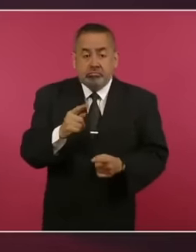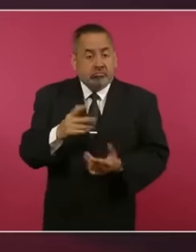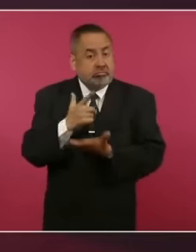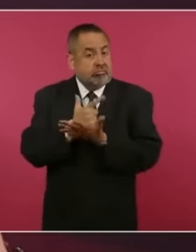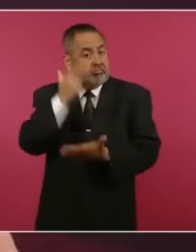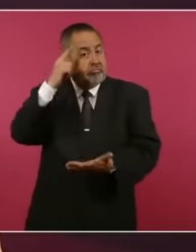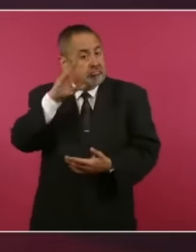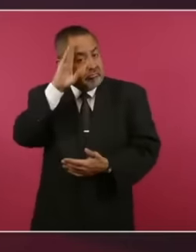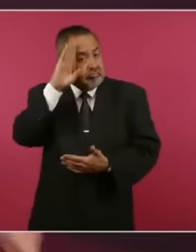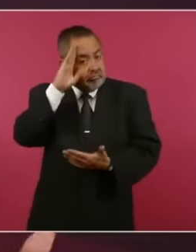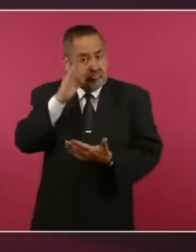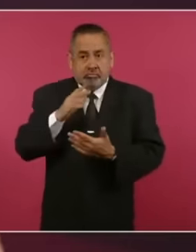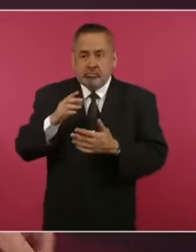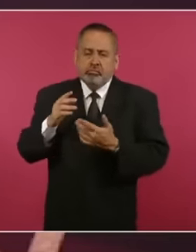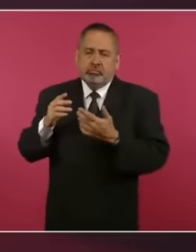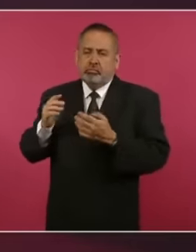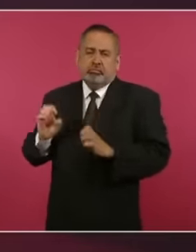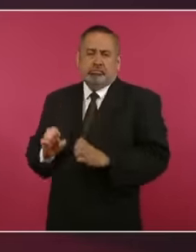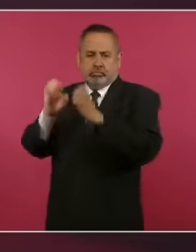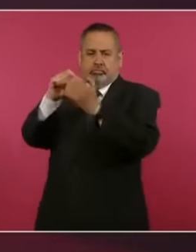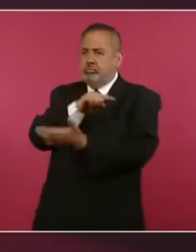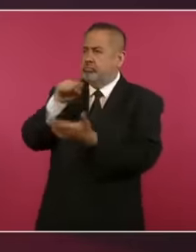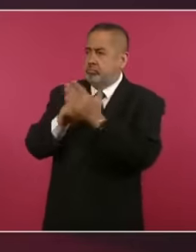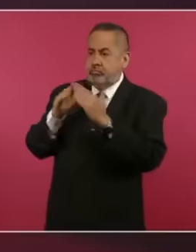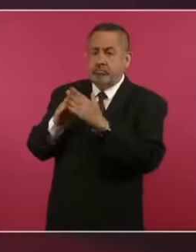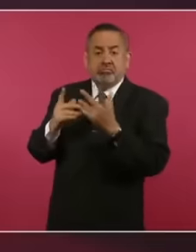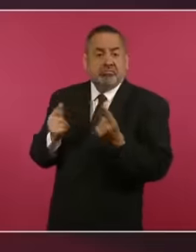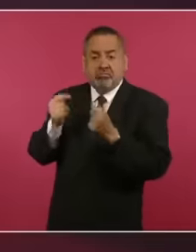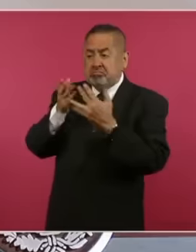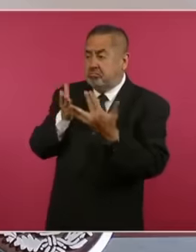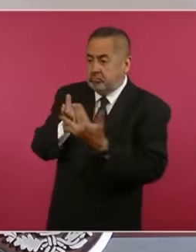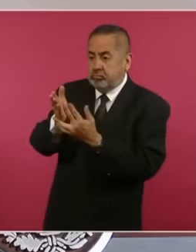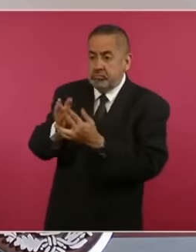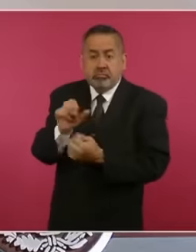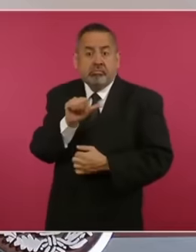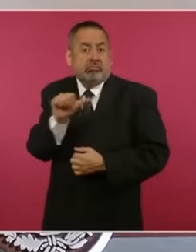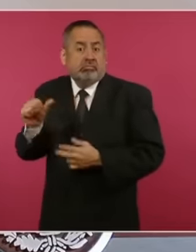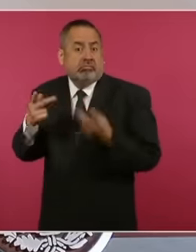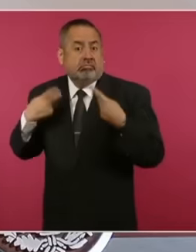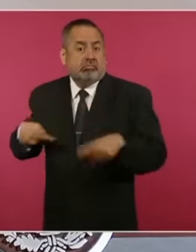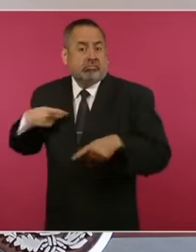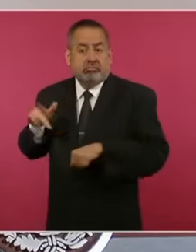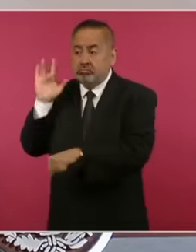hand, to the undoubtedly local property, but also to the people, and I believe that this is a issue that